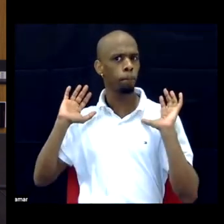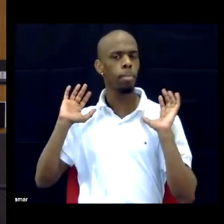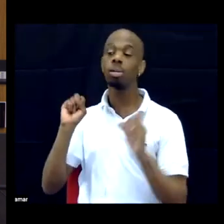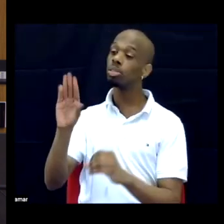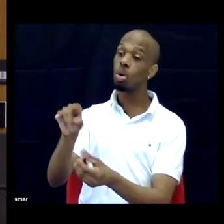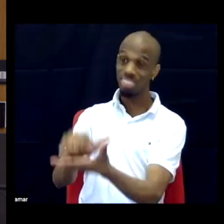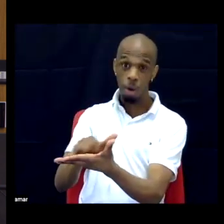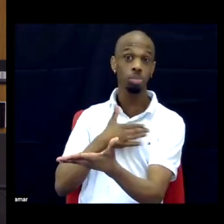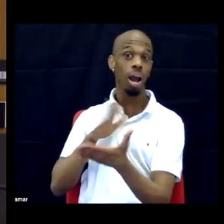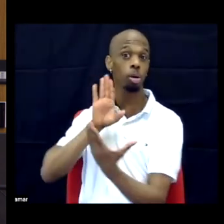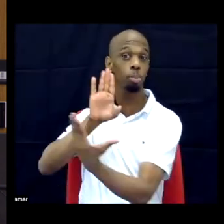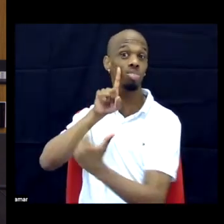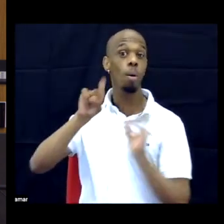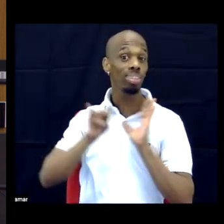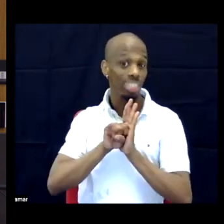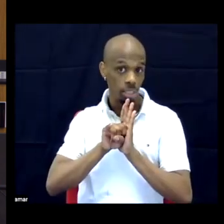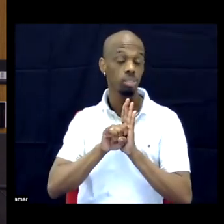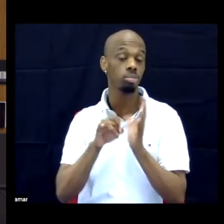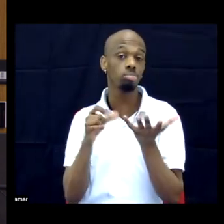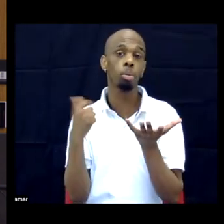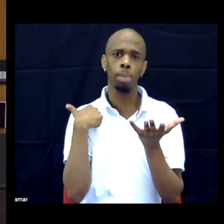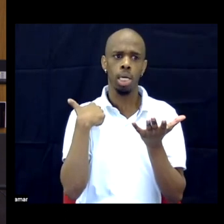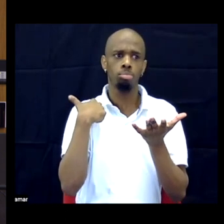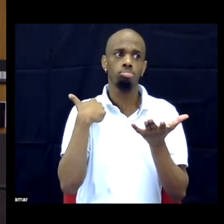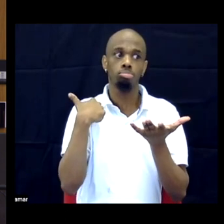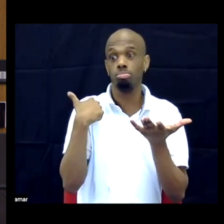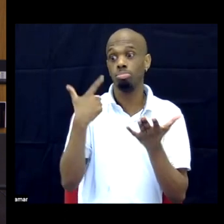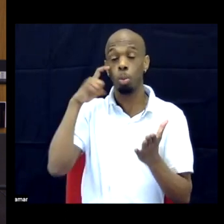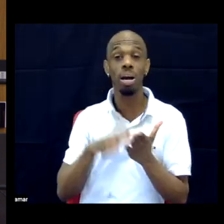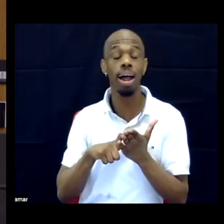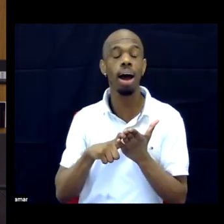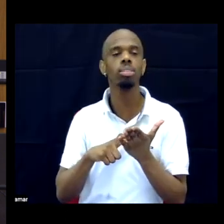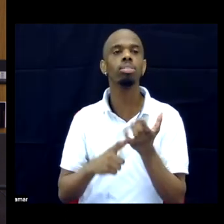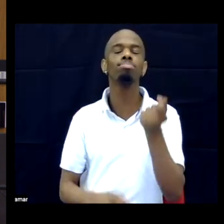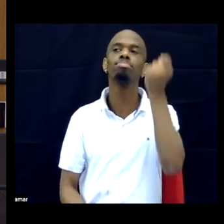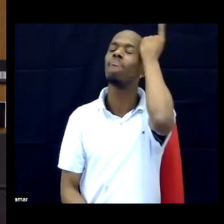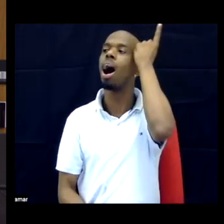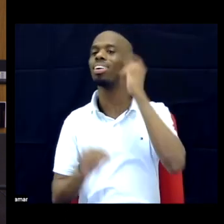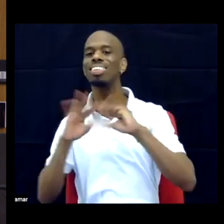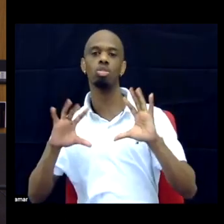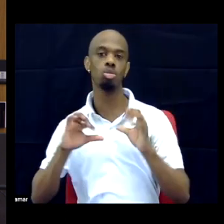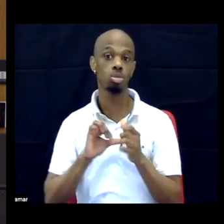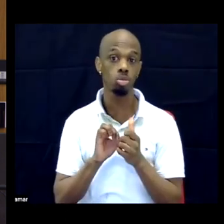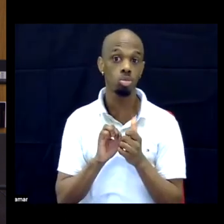the approach that just came out of the process and the time that it was being written.